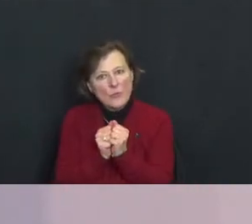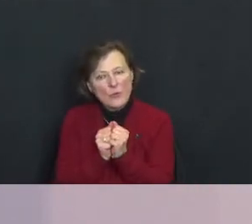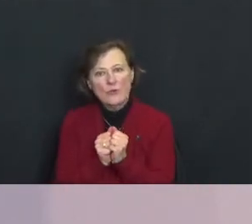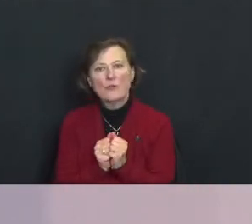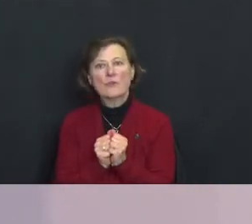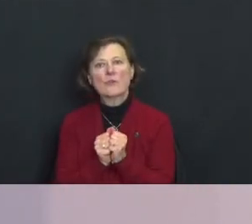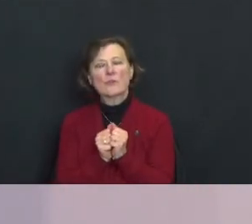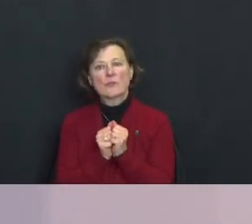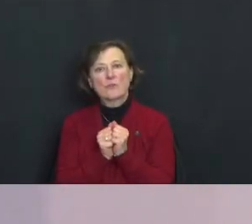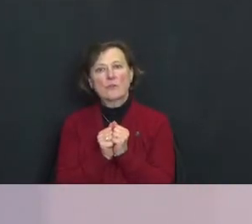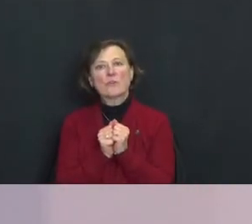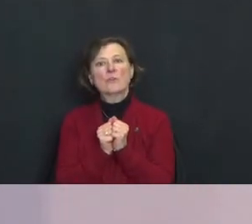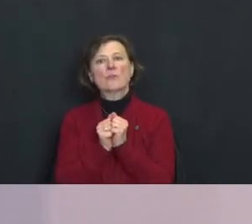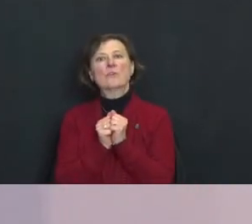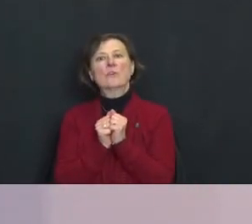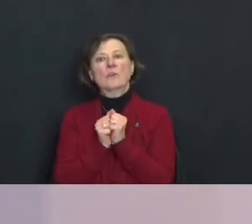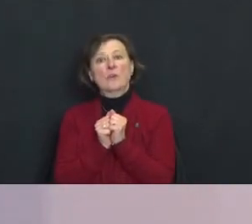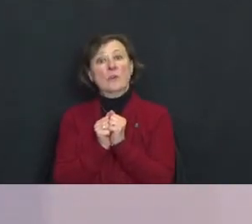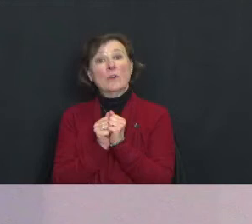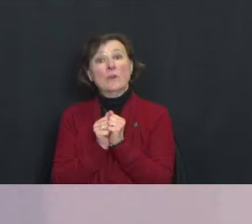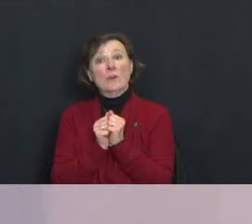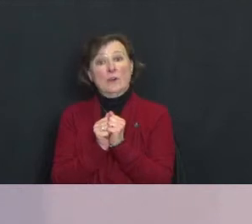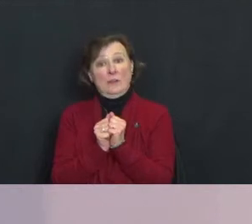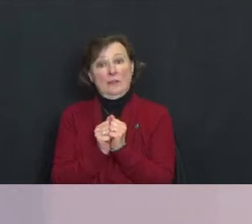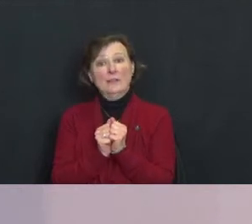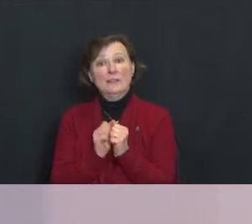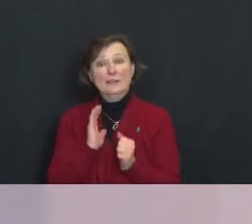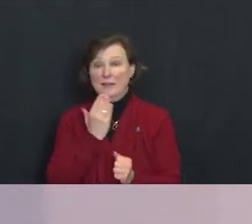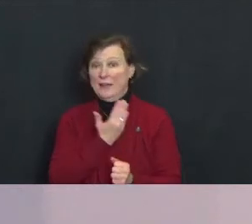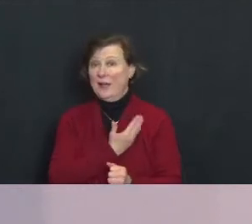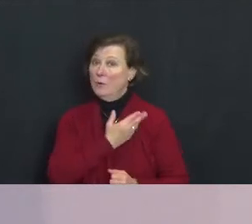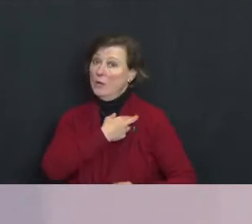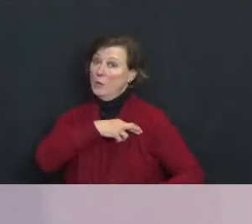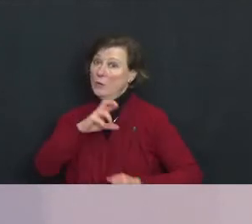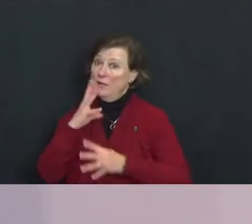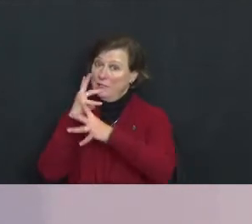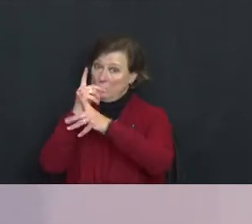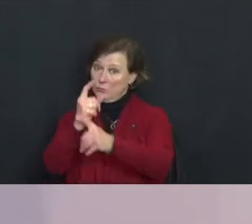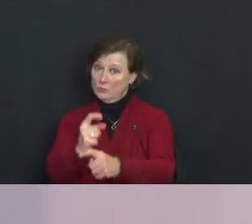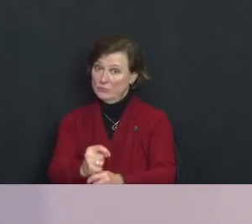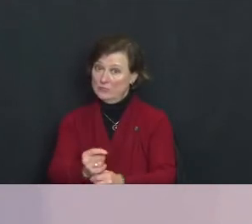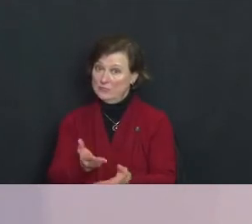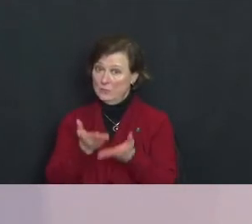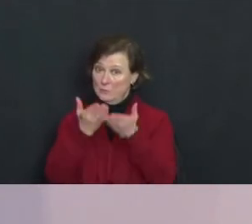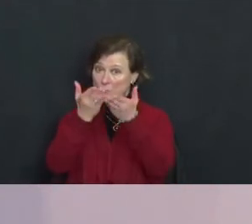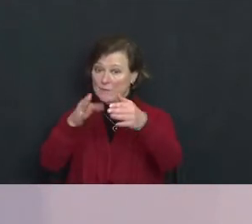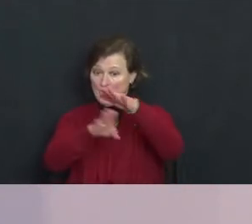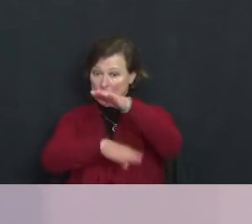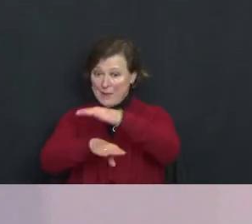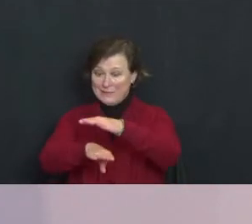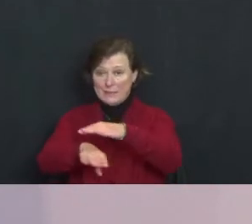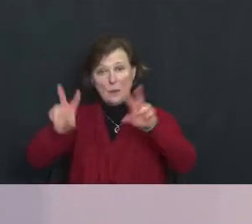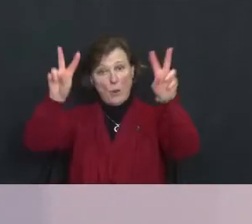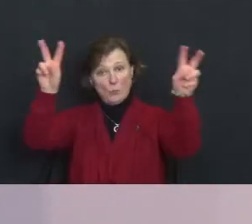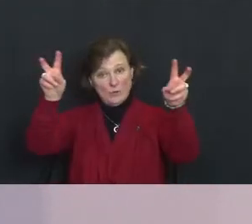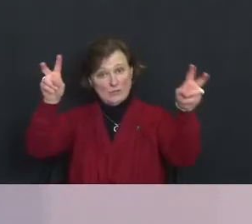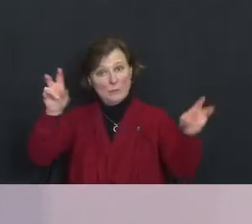And our religious tradition provides some basic principles, which, if heeded, I think